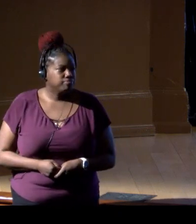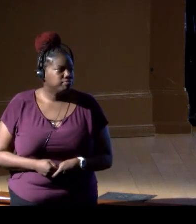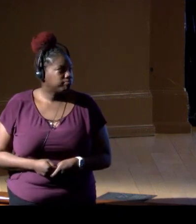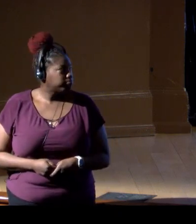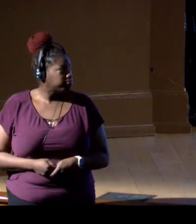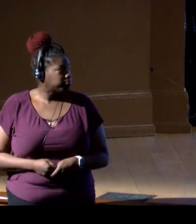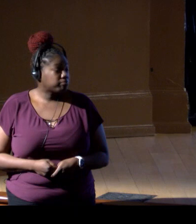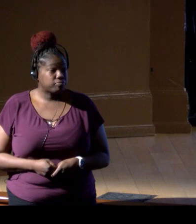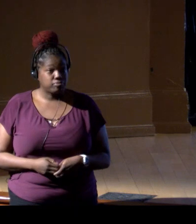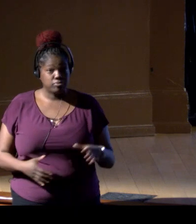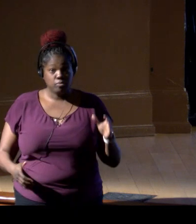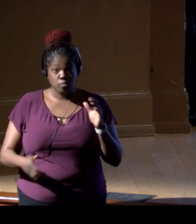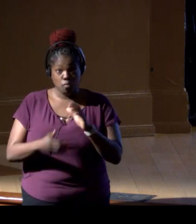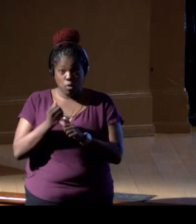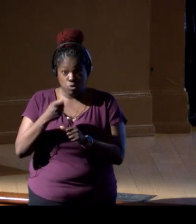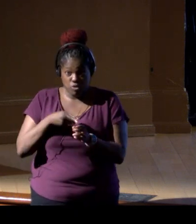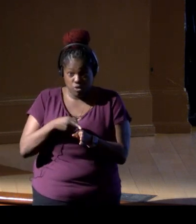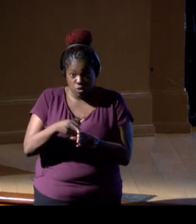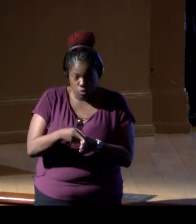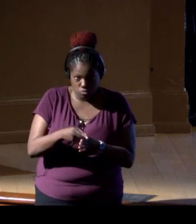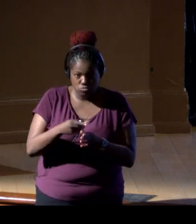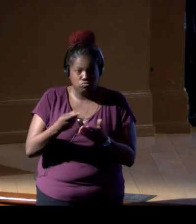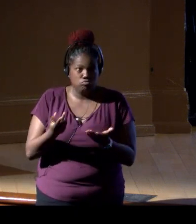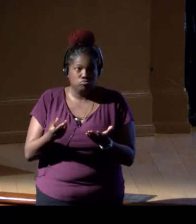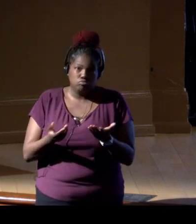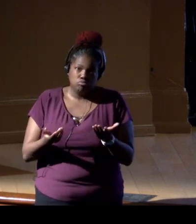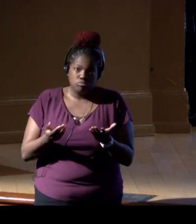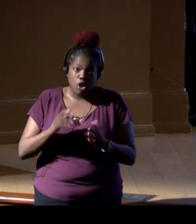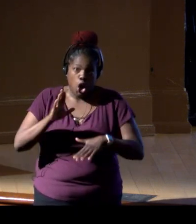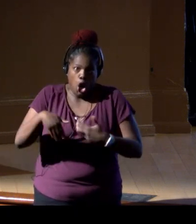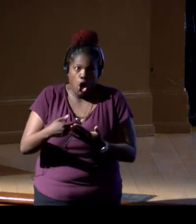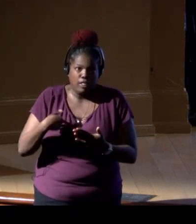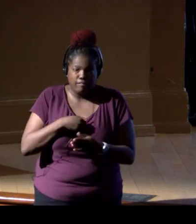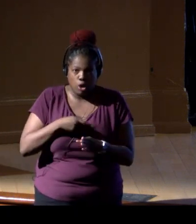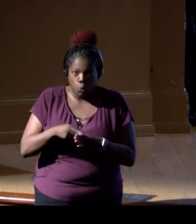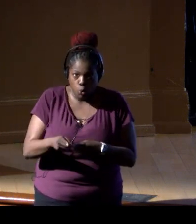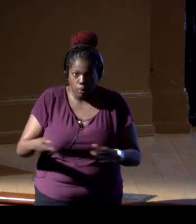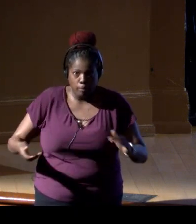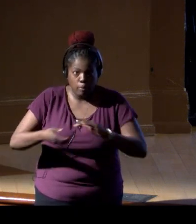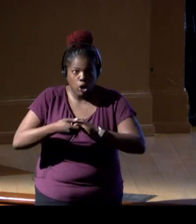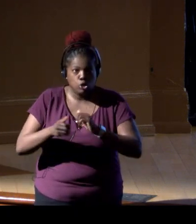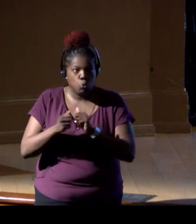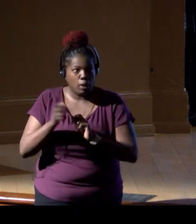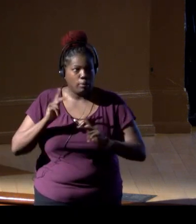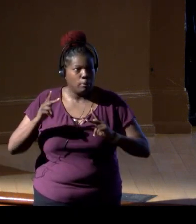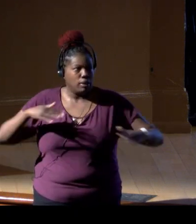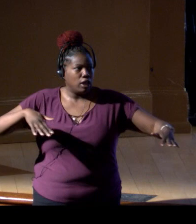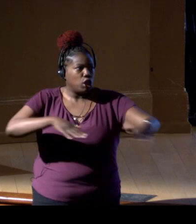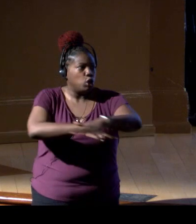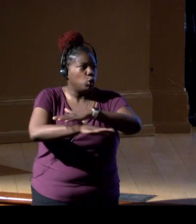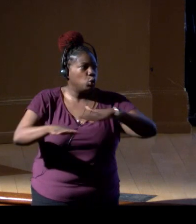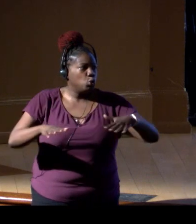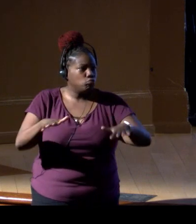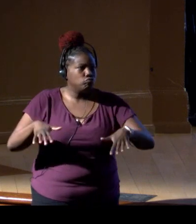Most of our work, I would say virtually all of our work, is in partnership with folks like you out here,